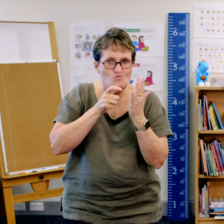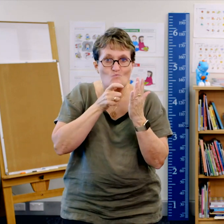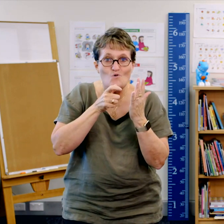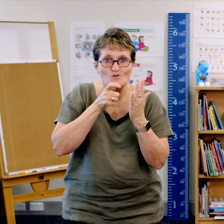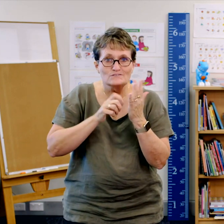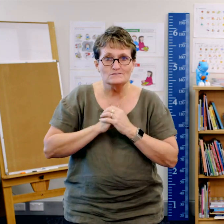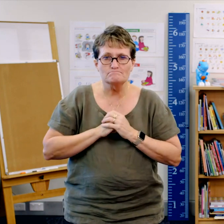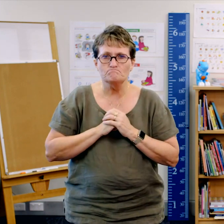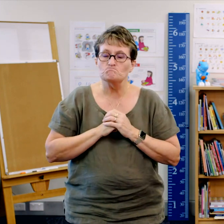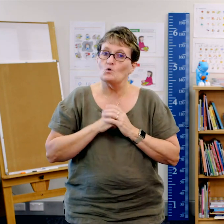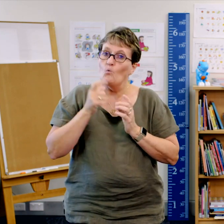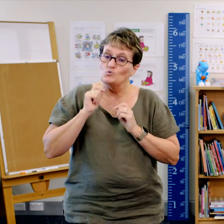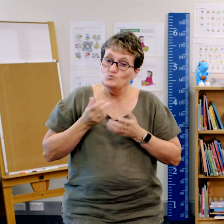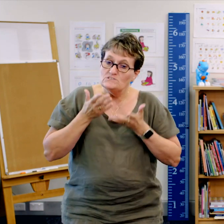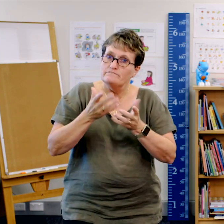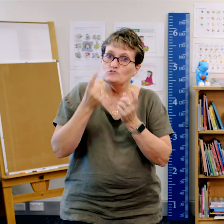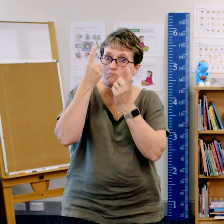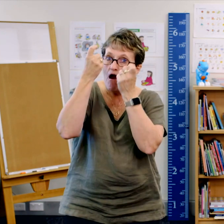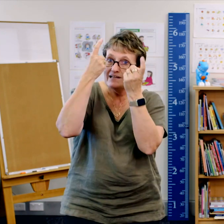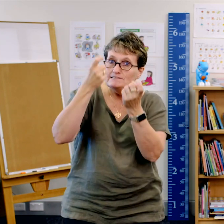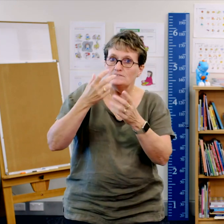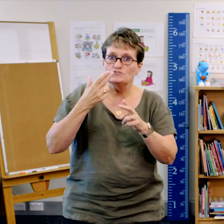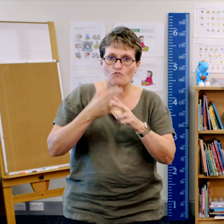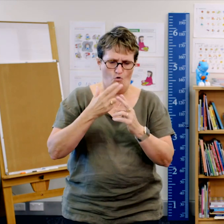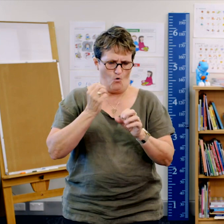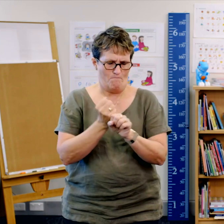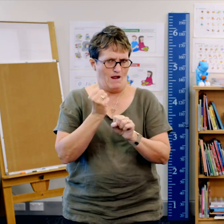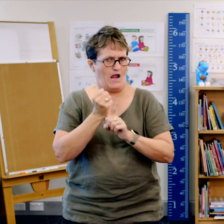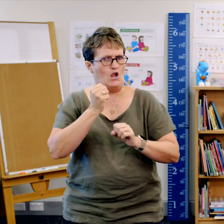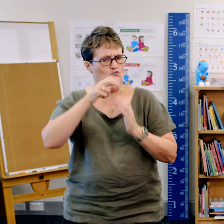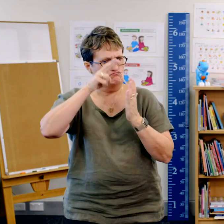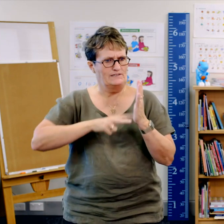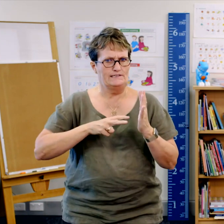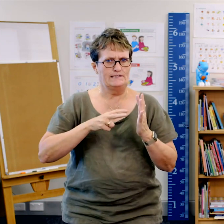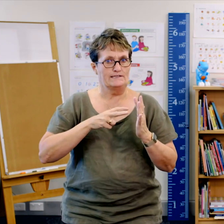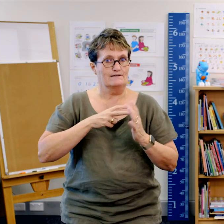Let's share some tips that will help you to make reading more enjoyable.